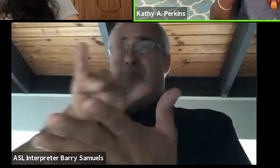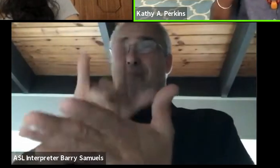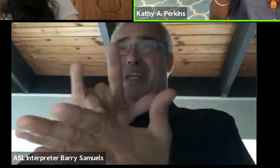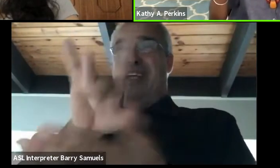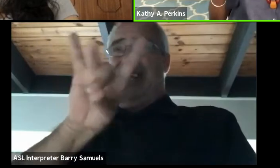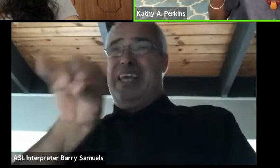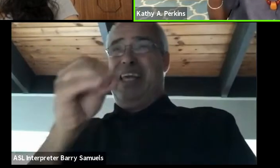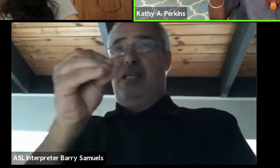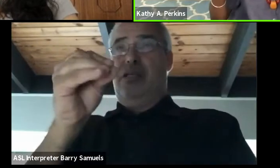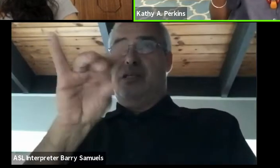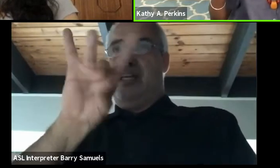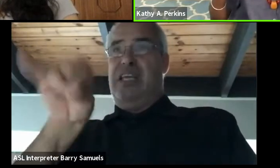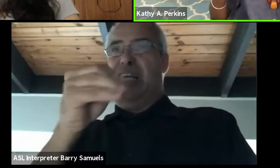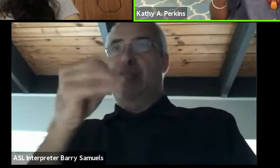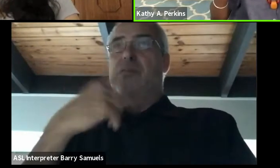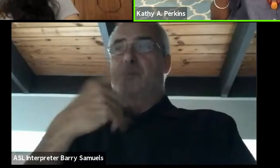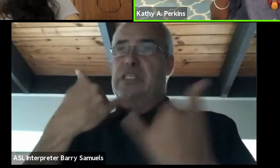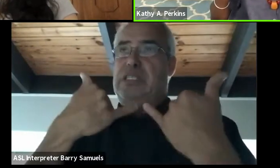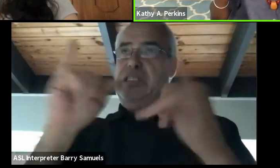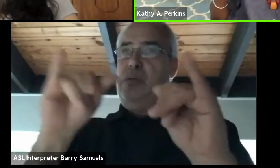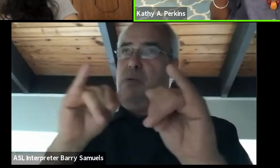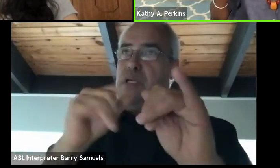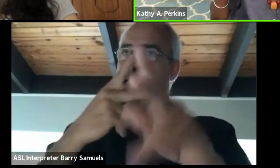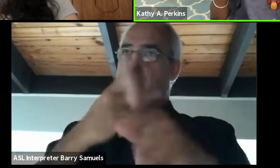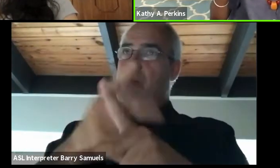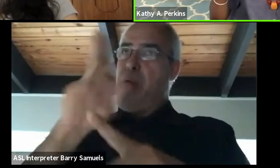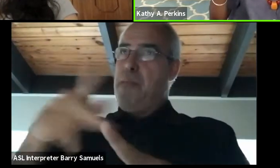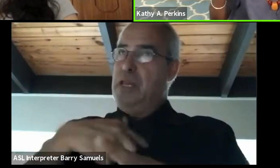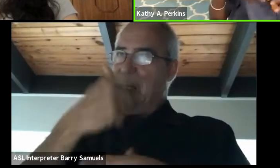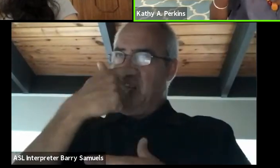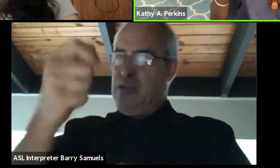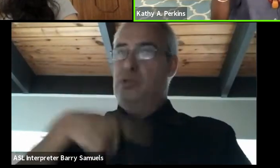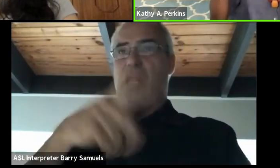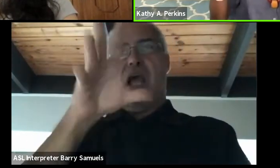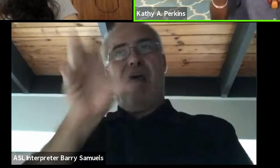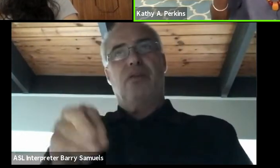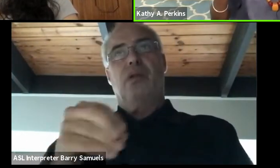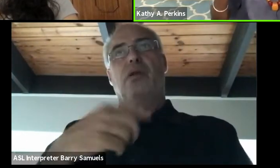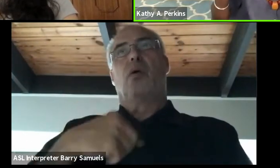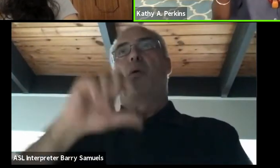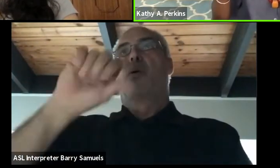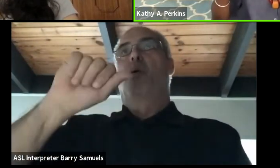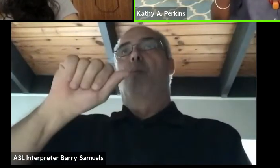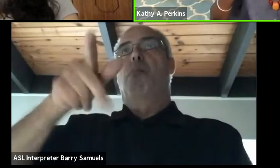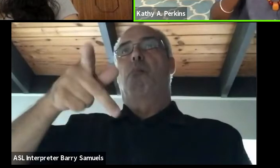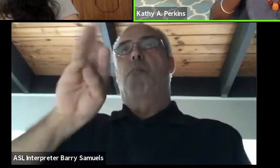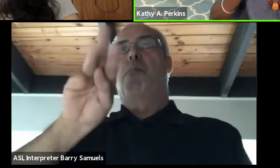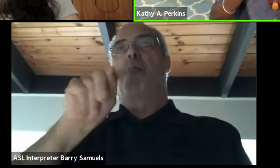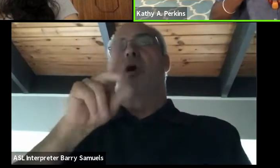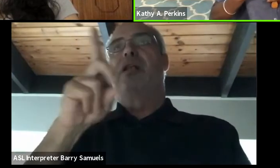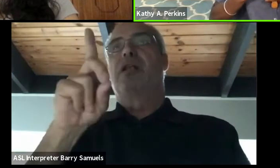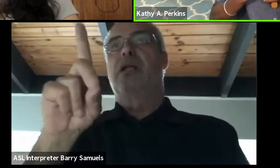I continued to keep up my interest in Africa because it was part-time. I was interested in what was going on with Mandela.